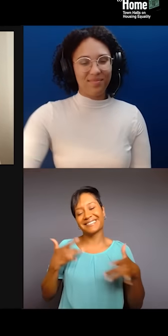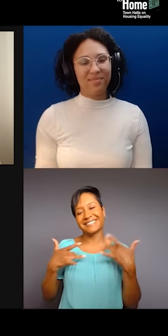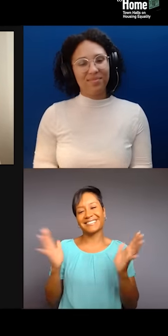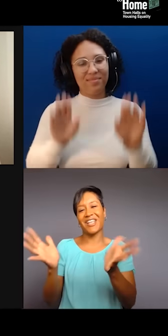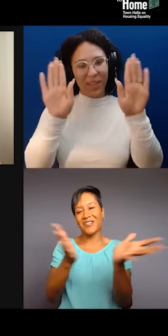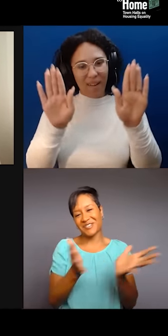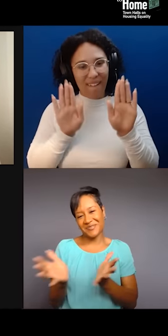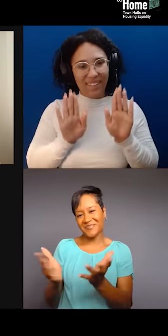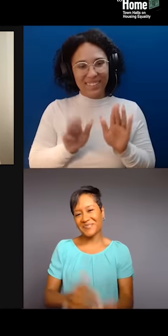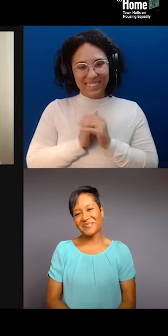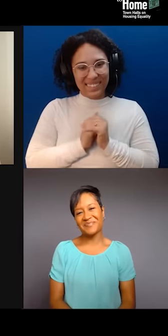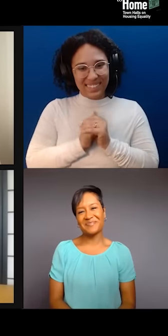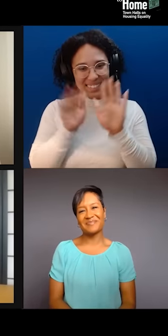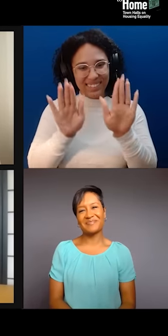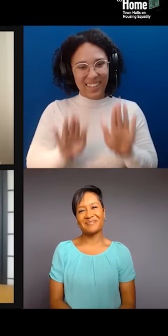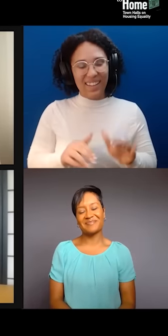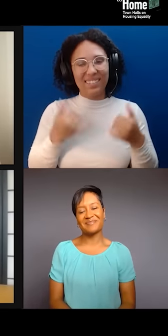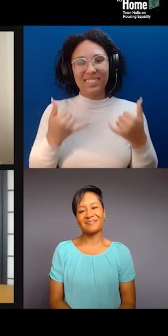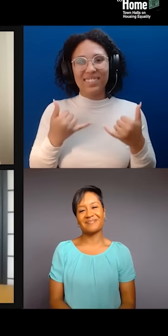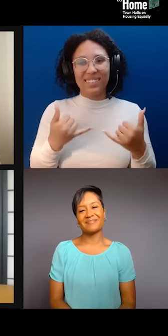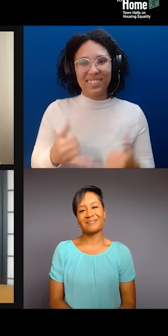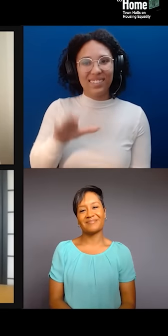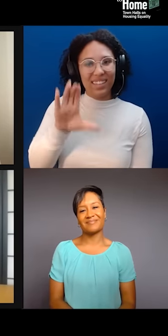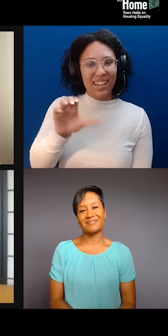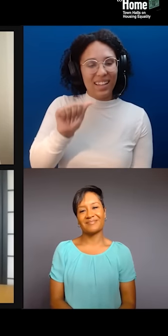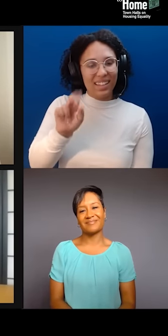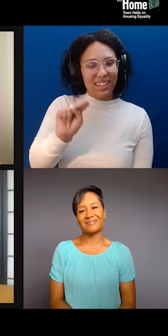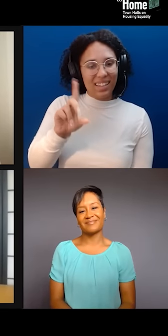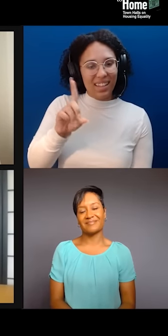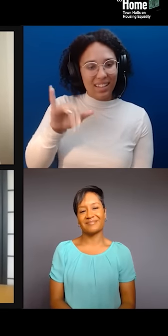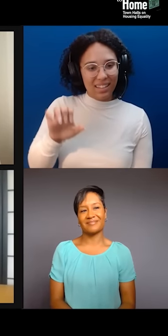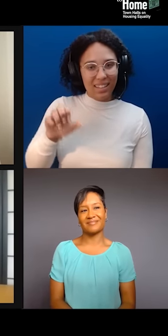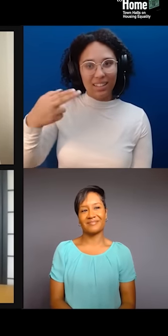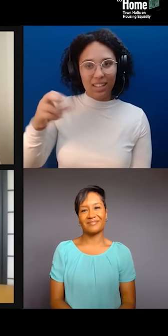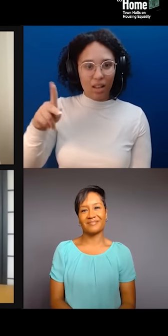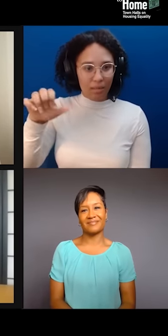Candice Hopkins of the Carcross/Tagish First Nation. Carcross/Tagish First Nation.